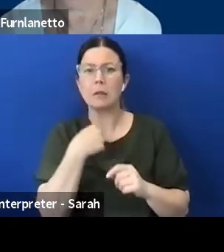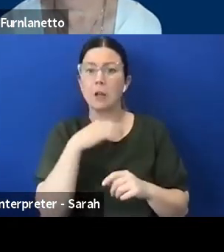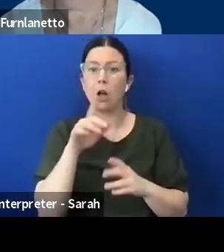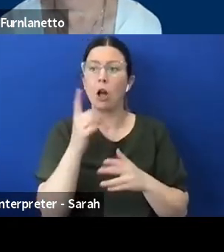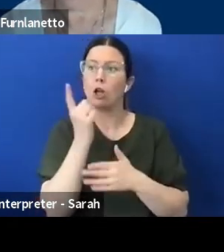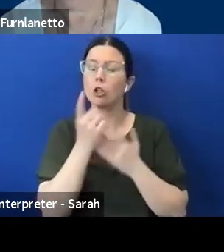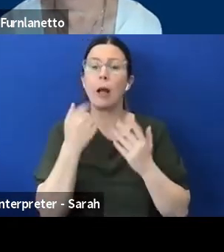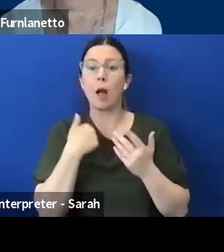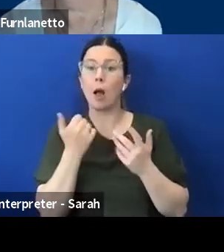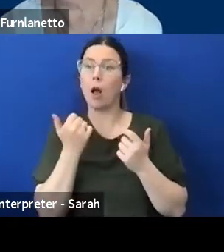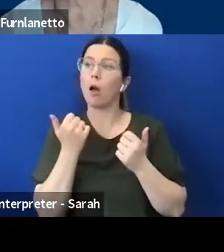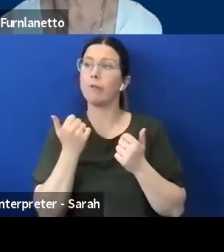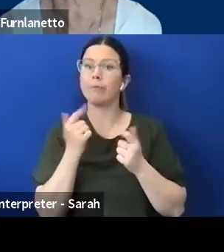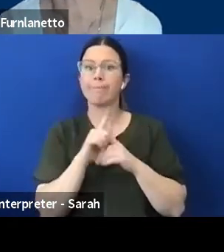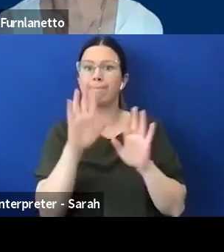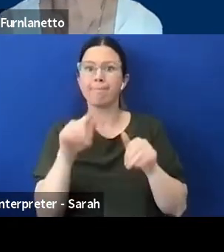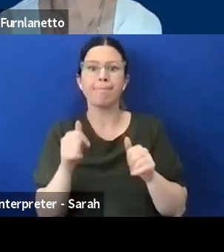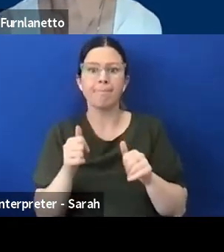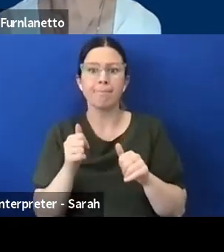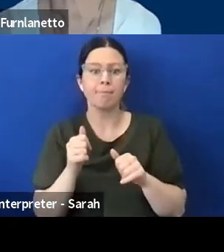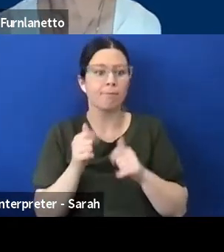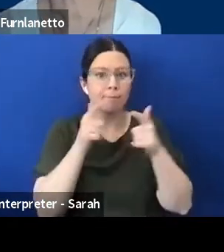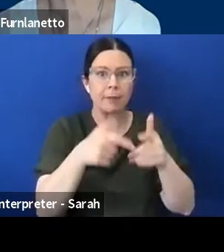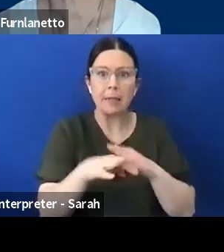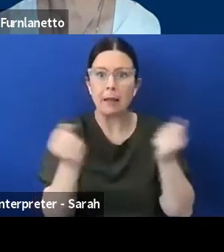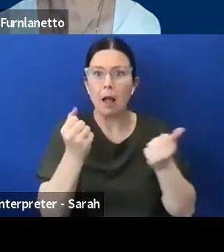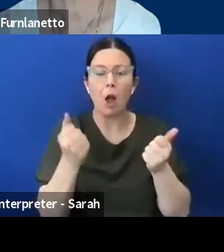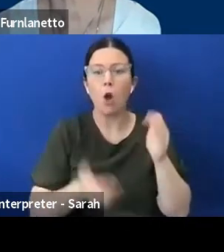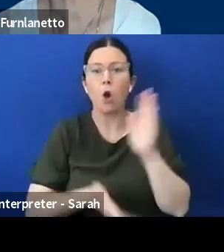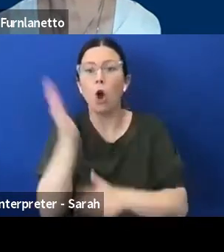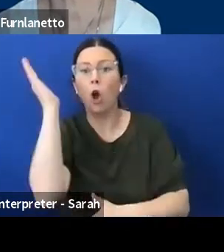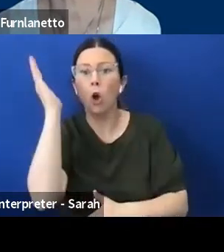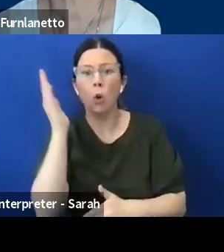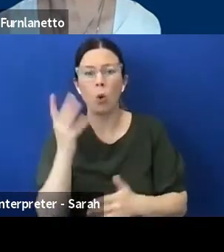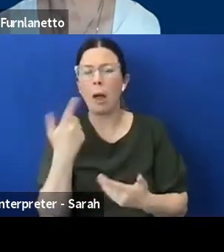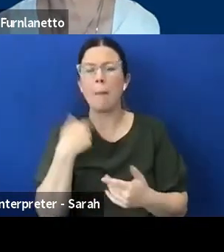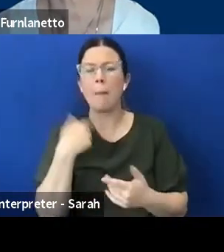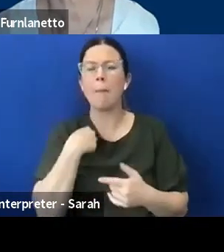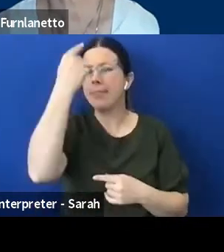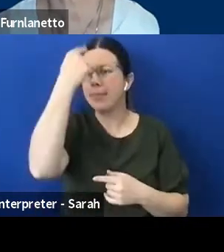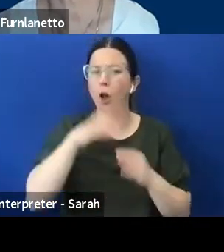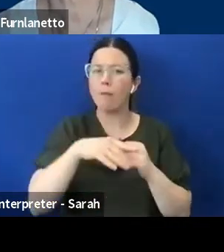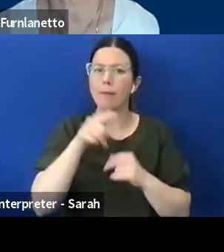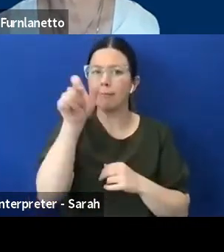particularly I'm talking about those who perhaps are living alone or you know don't have